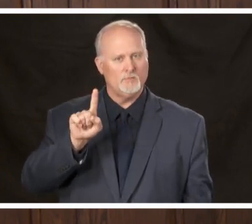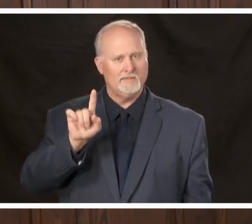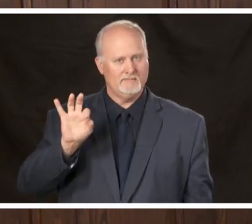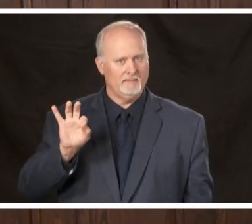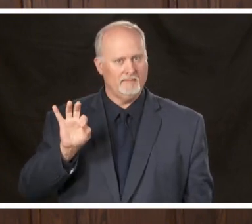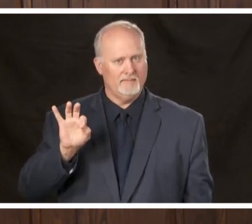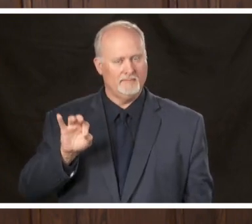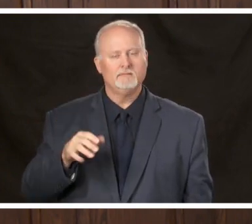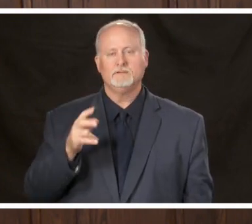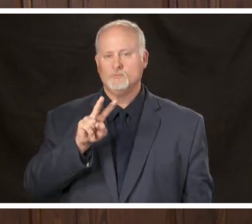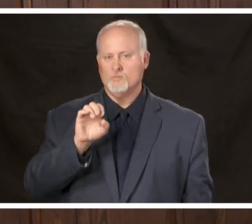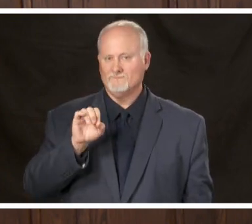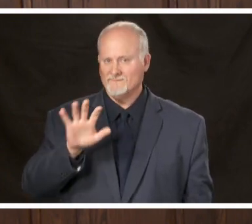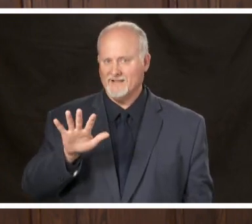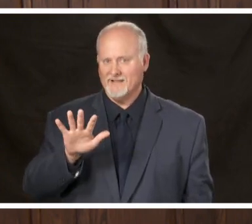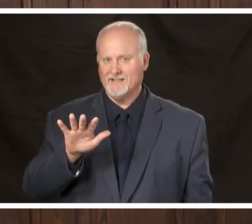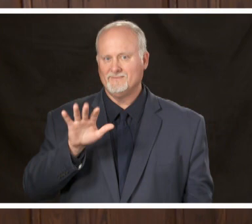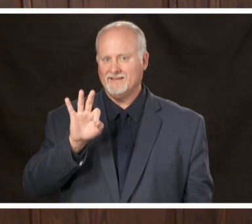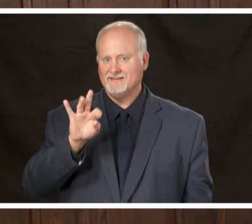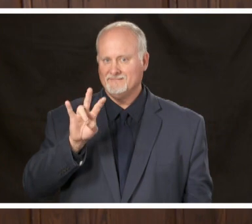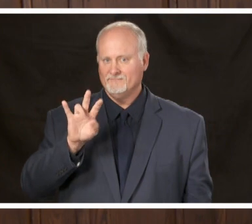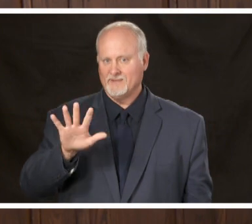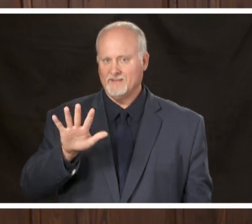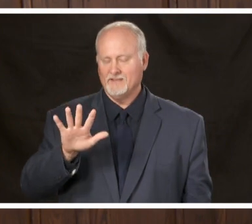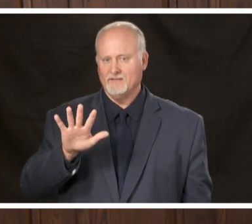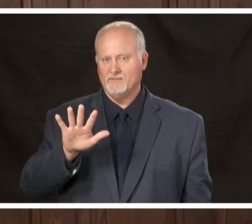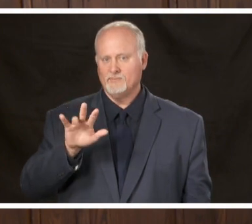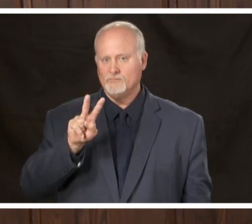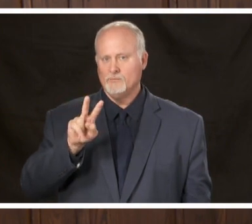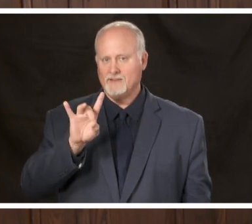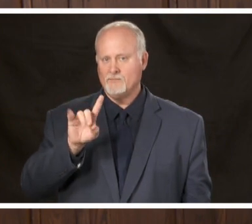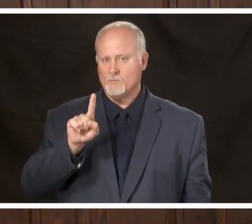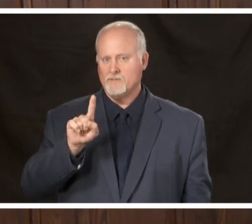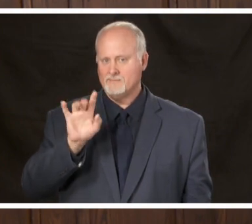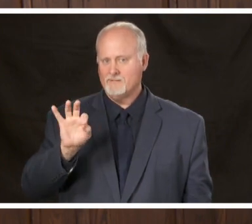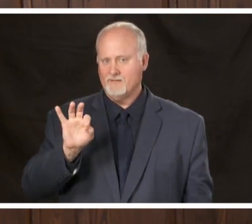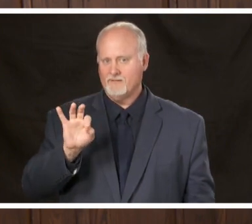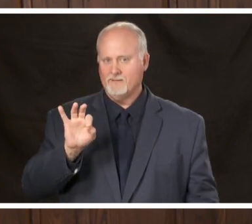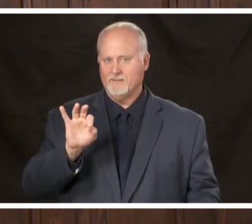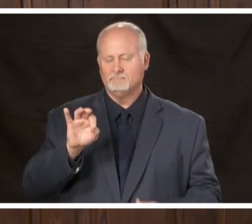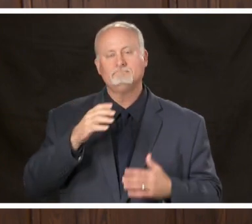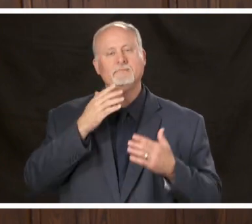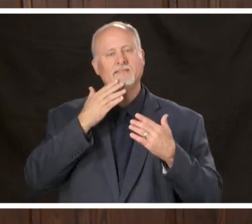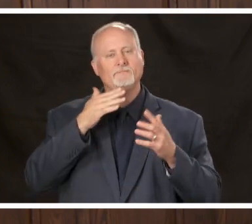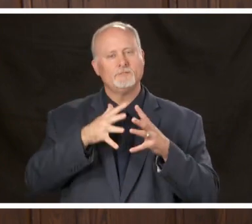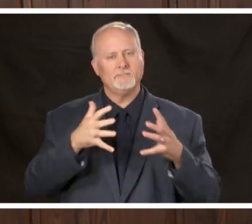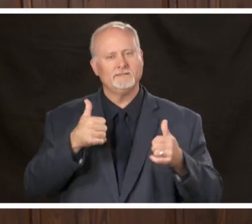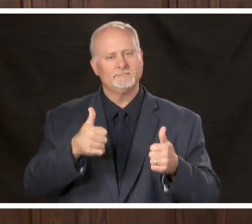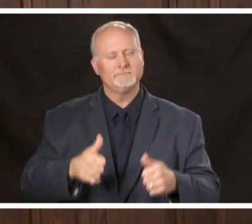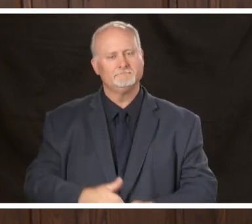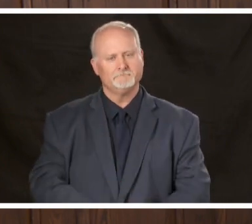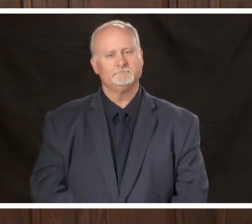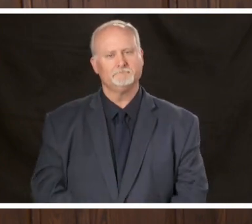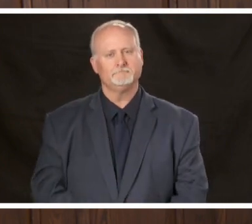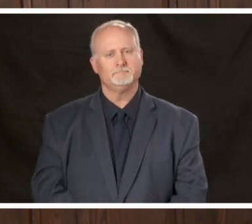that's 205 9 7 5 2 8 1 9 thank you very much